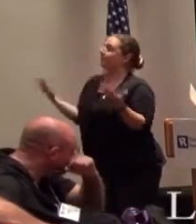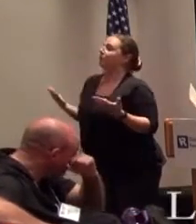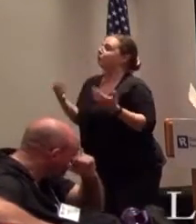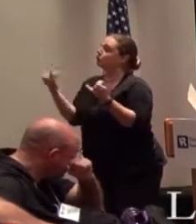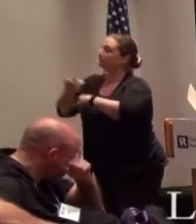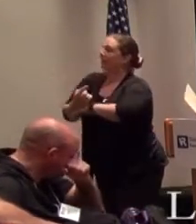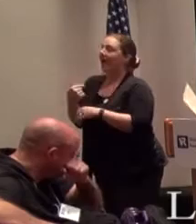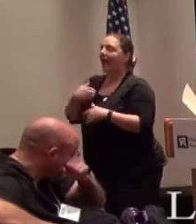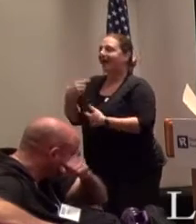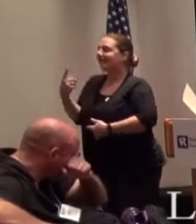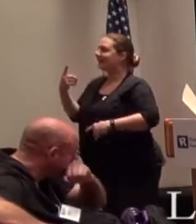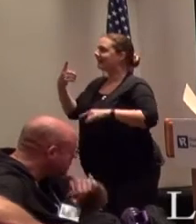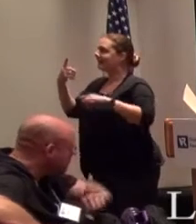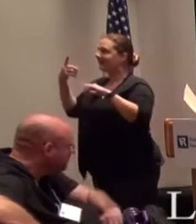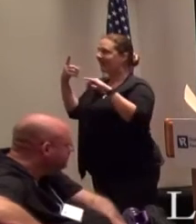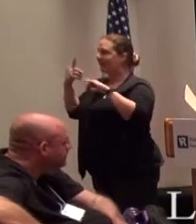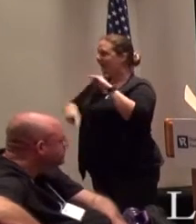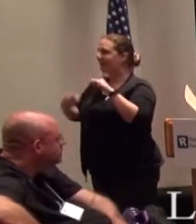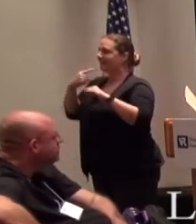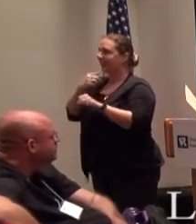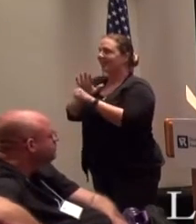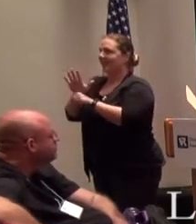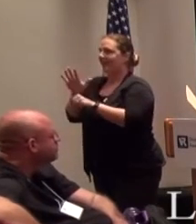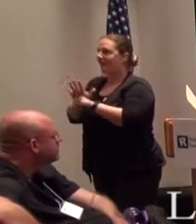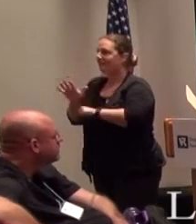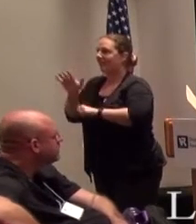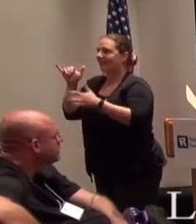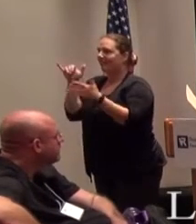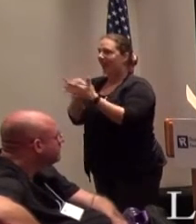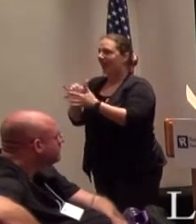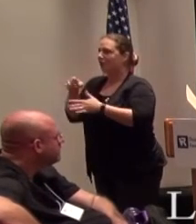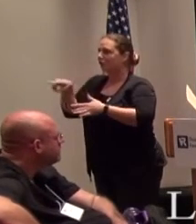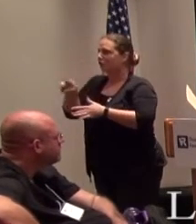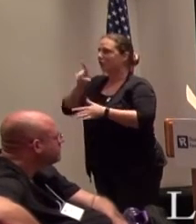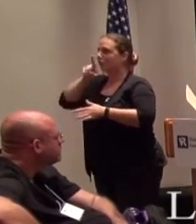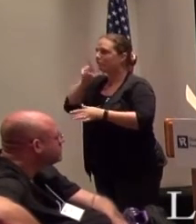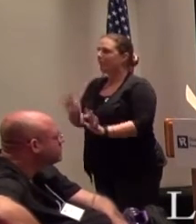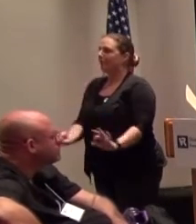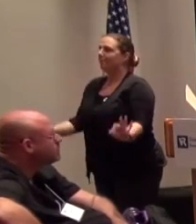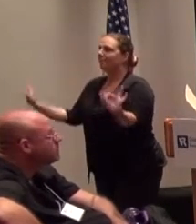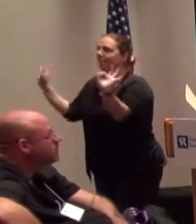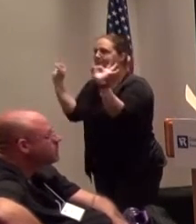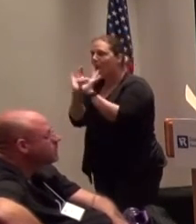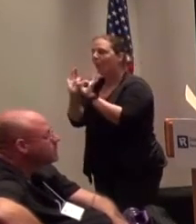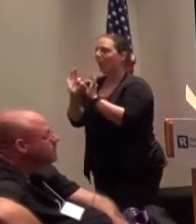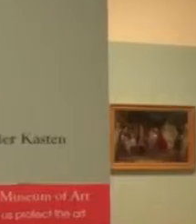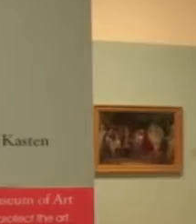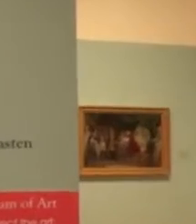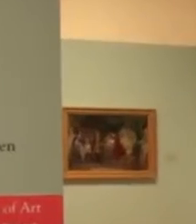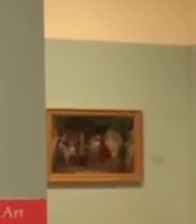I cannot overstate the importance of what you all are doing to help those with disabilities